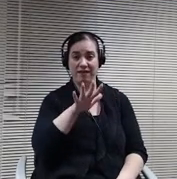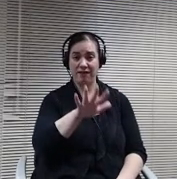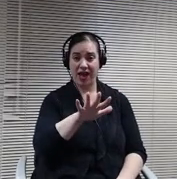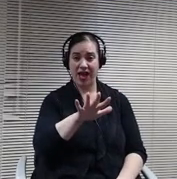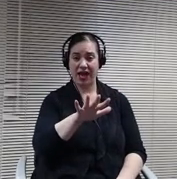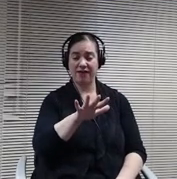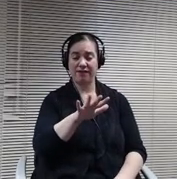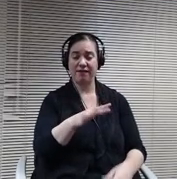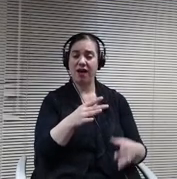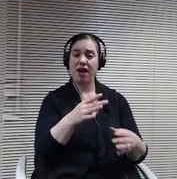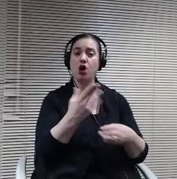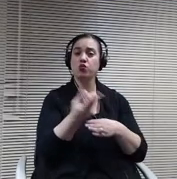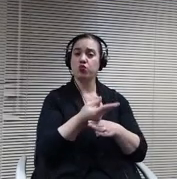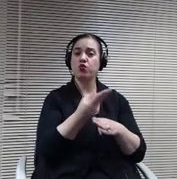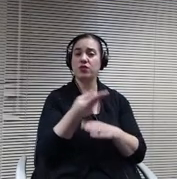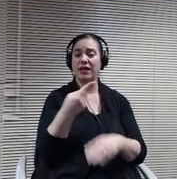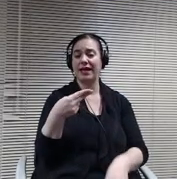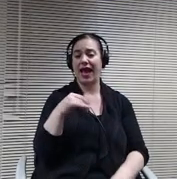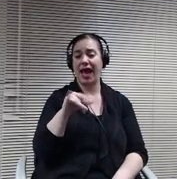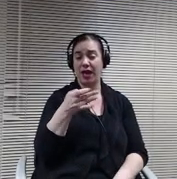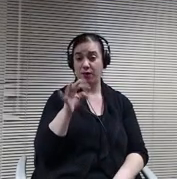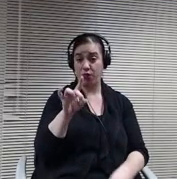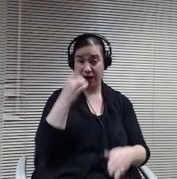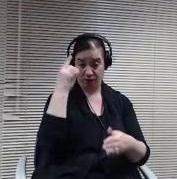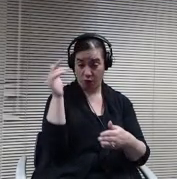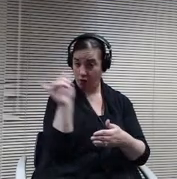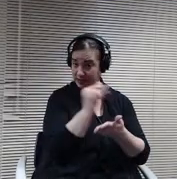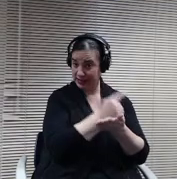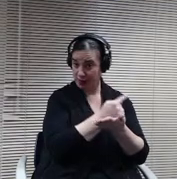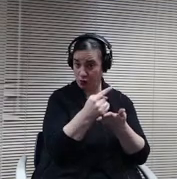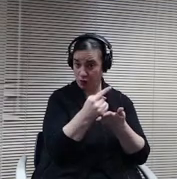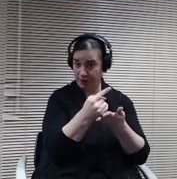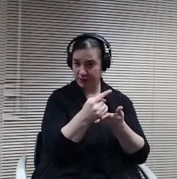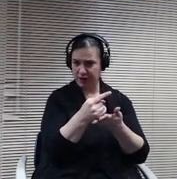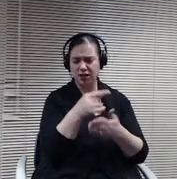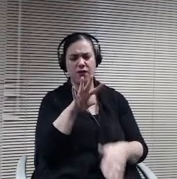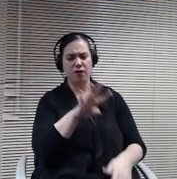week. We can bring in four and five because there are separate